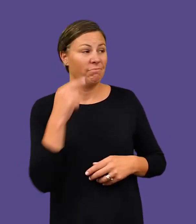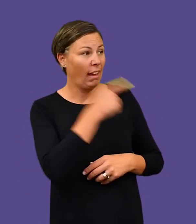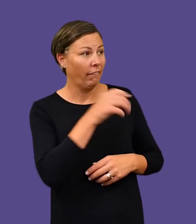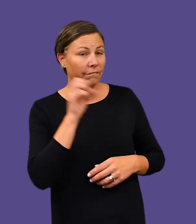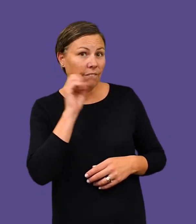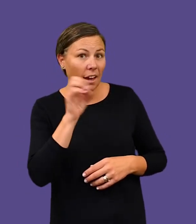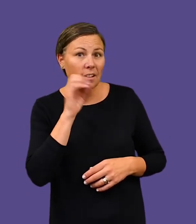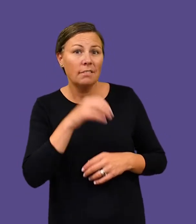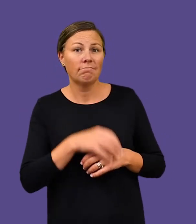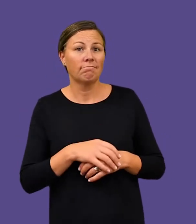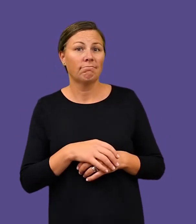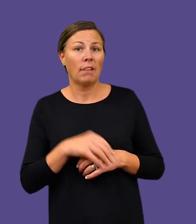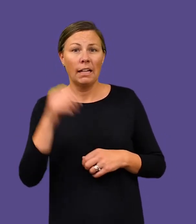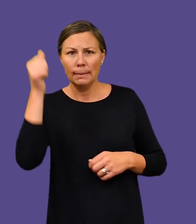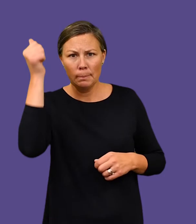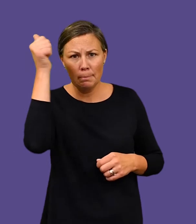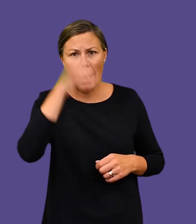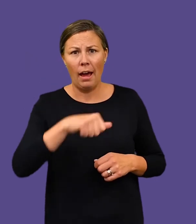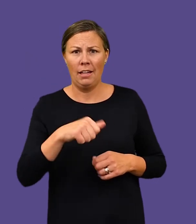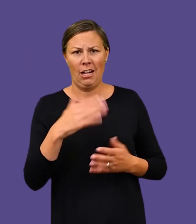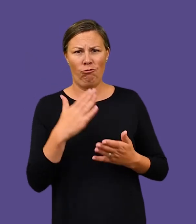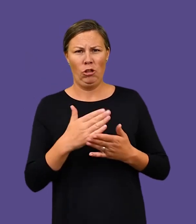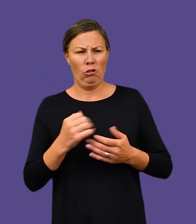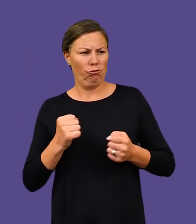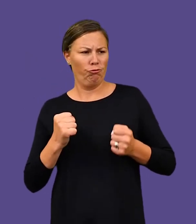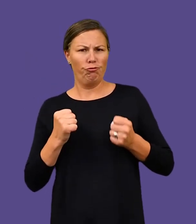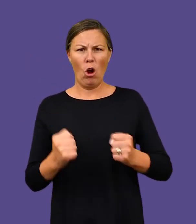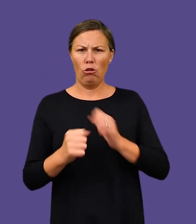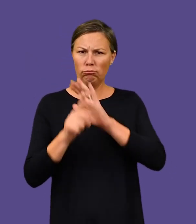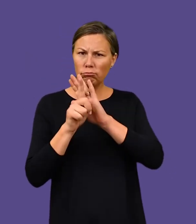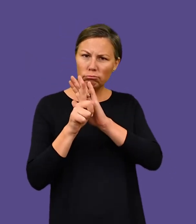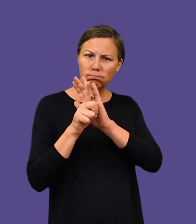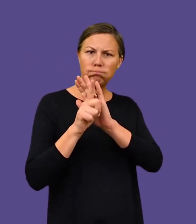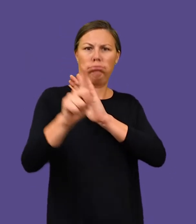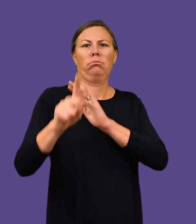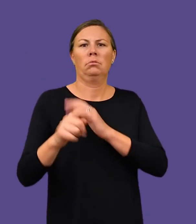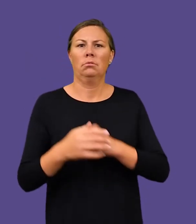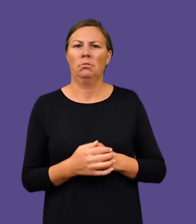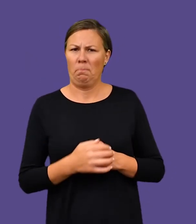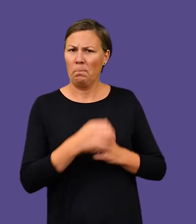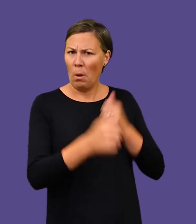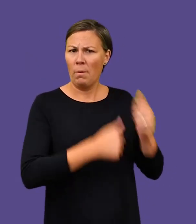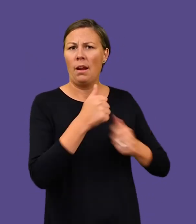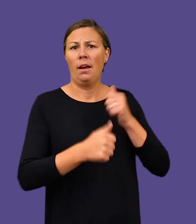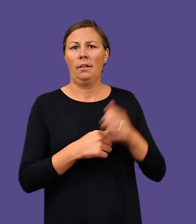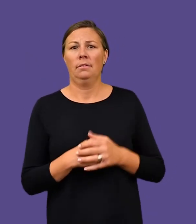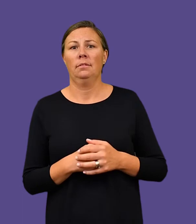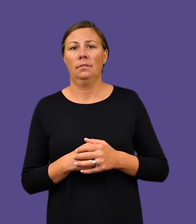‘Nakkiah is funny, fiercely smart and one of the most important voices in Australia right now,’ says Jones of her close friend.